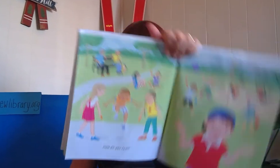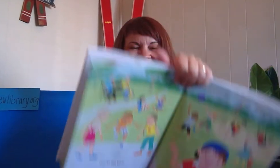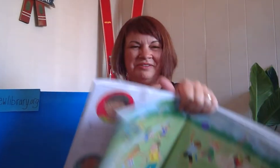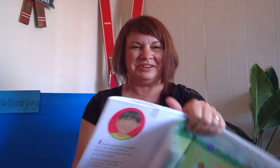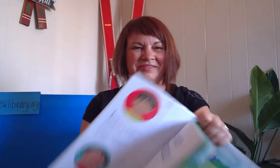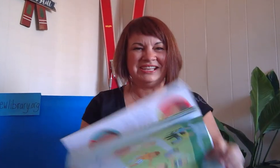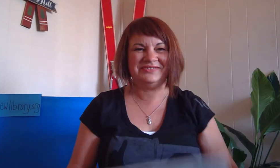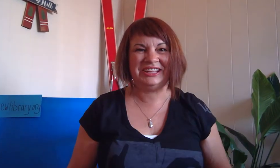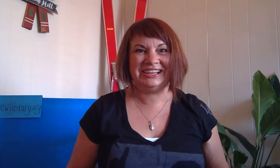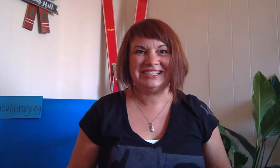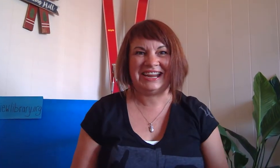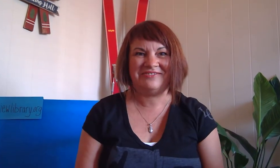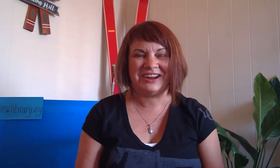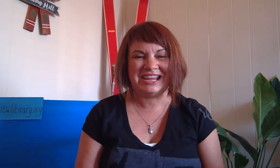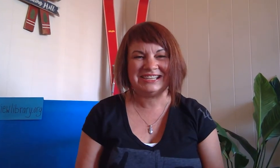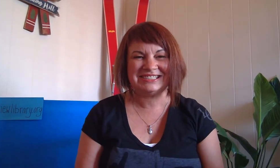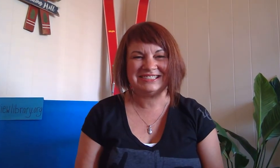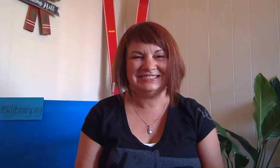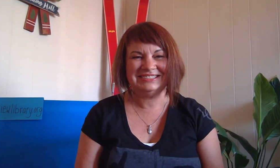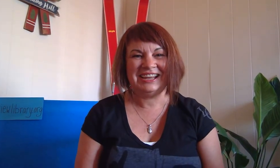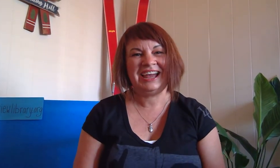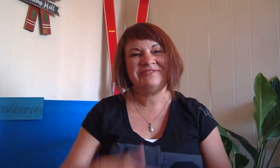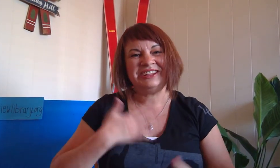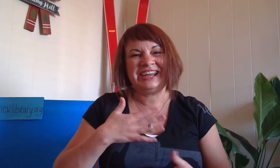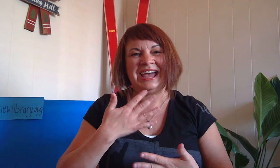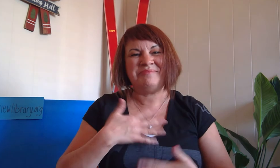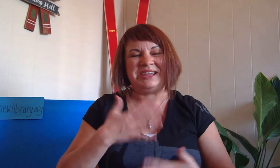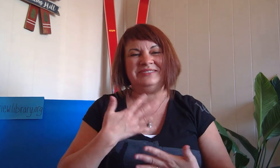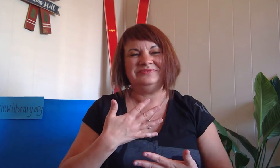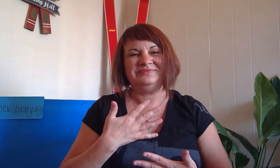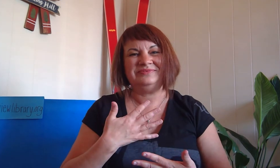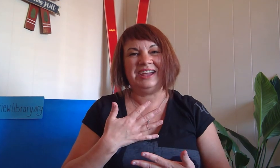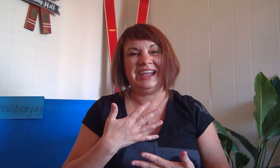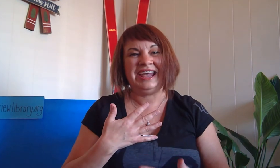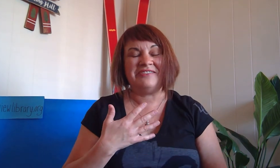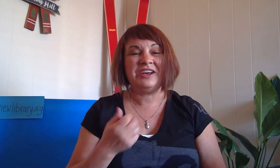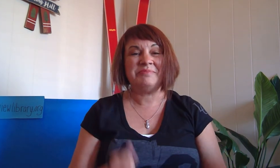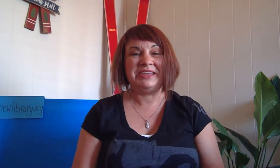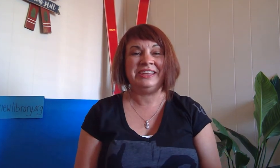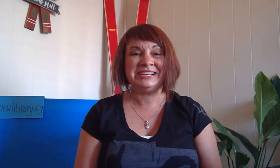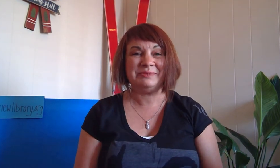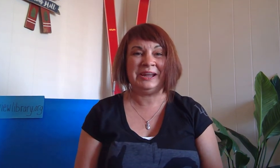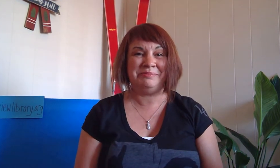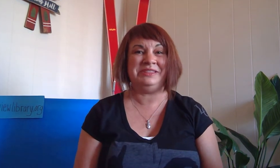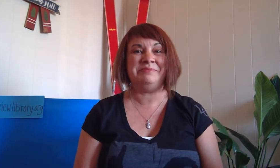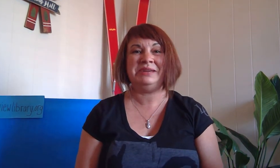how are you guys feeling today friends i'm feeling happy i have my things behind me that make me